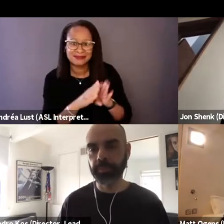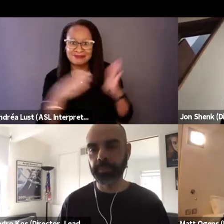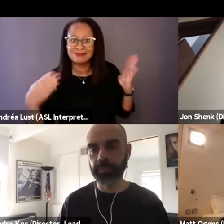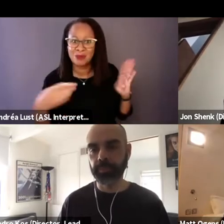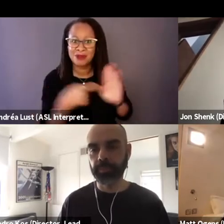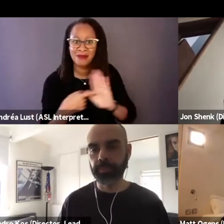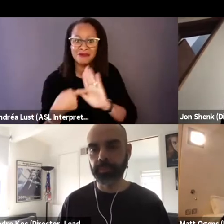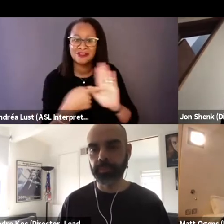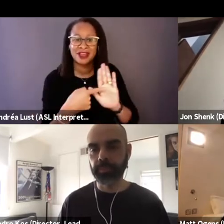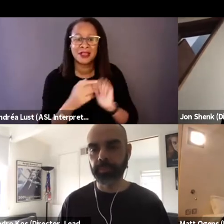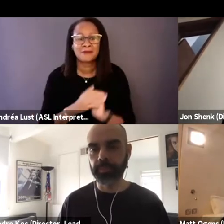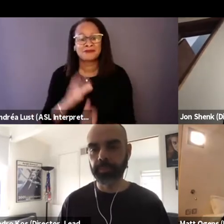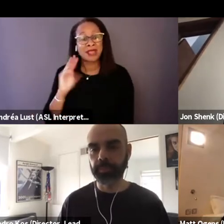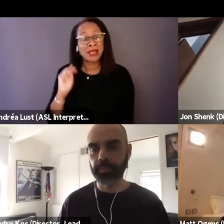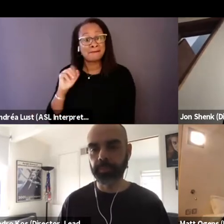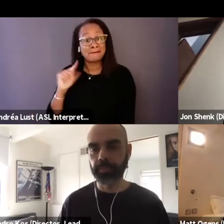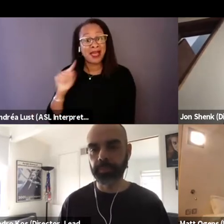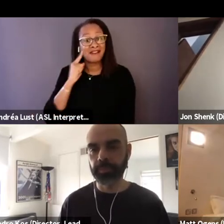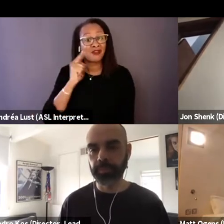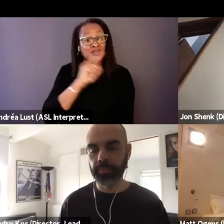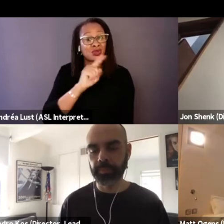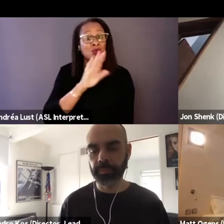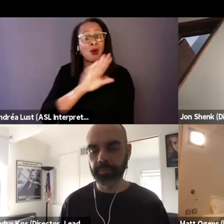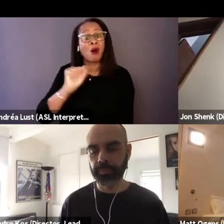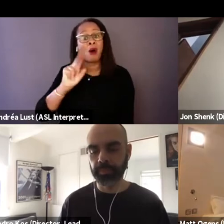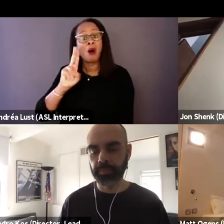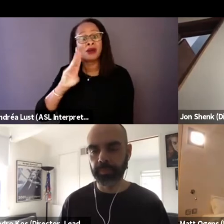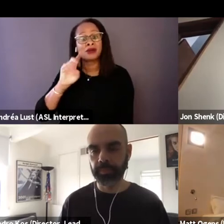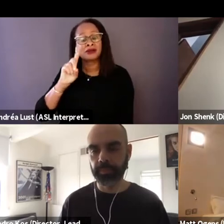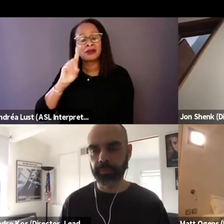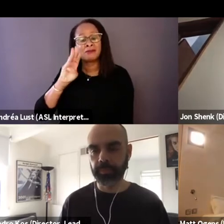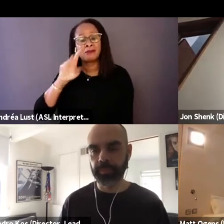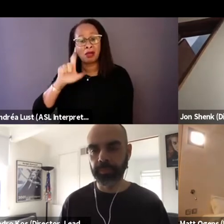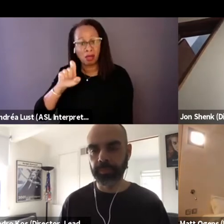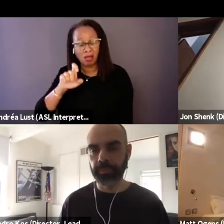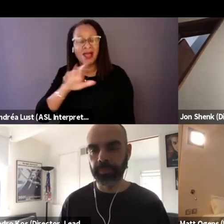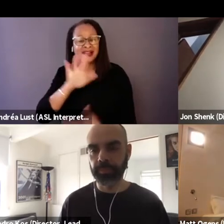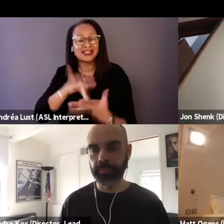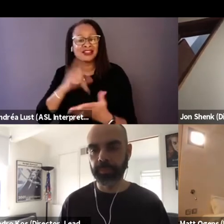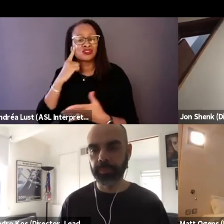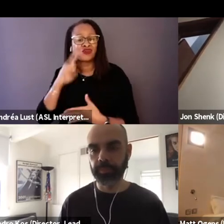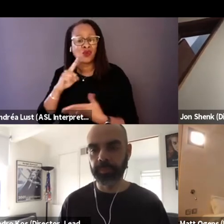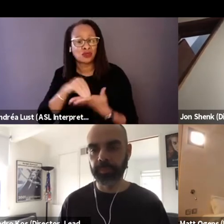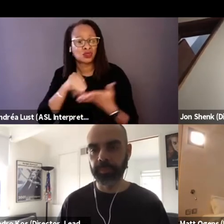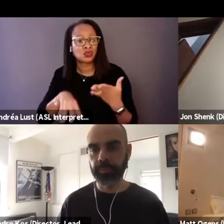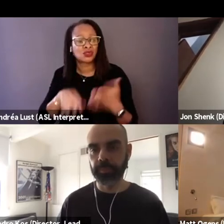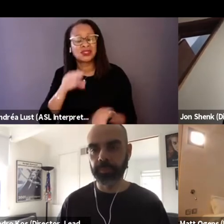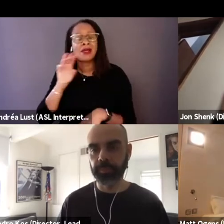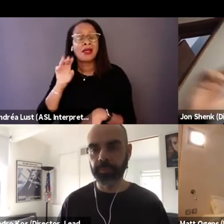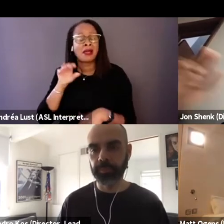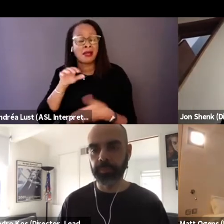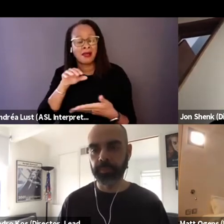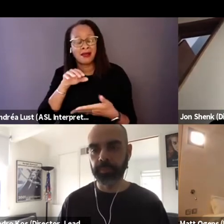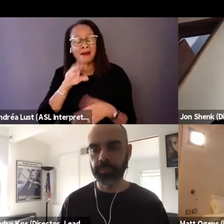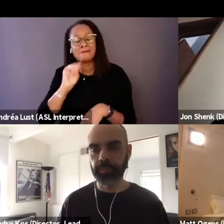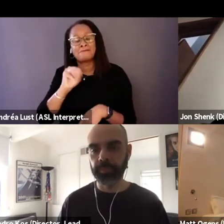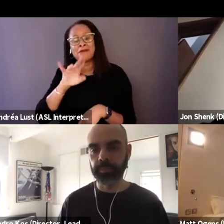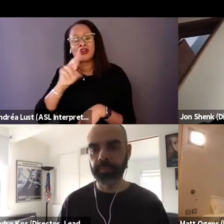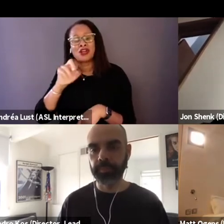Matt for you, Audible centers on students at the Maryland School for the Deaf primarily this athlete Amaree McKenstry.